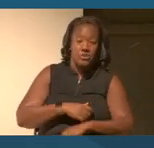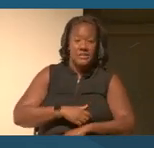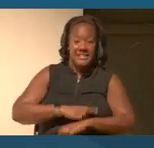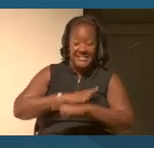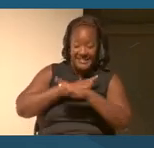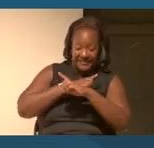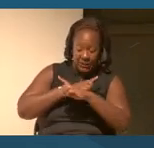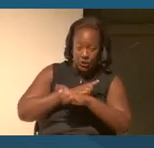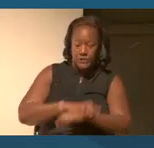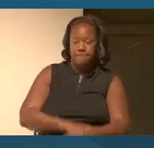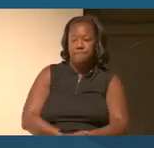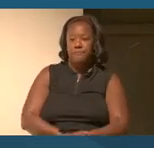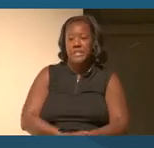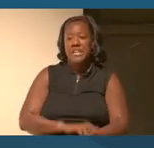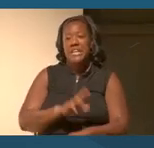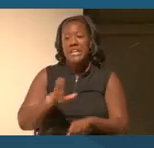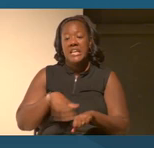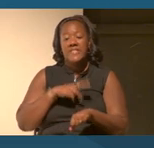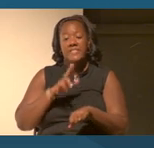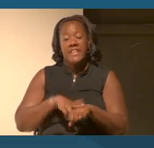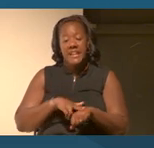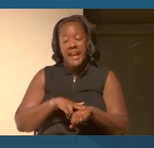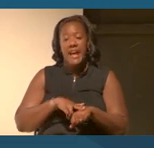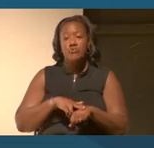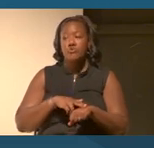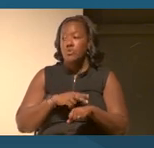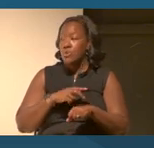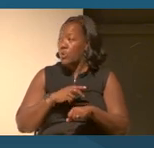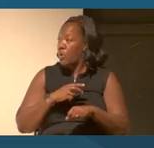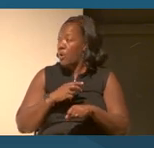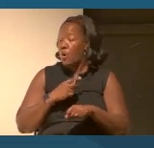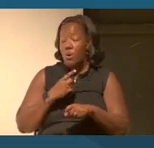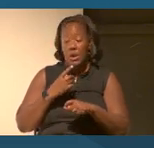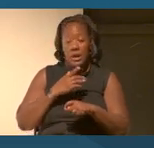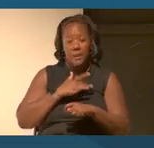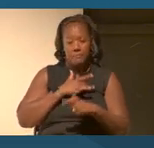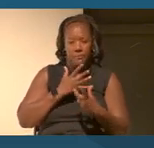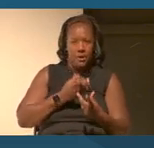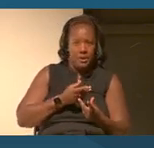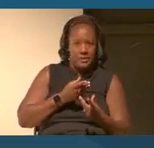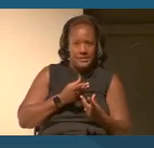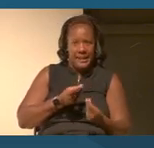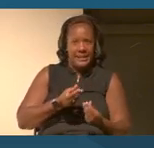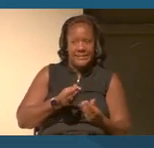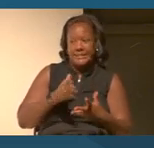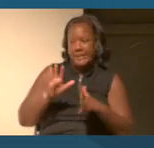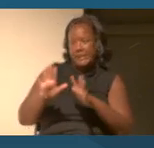The natural, proper timidity and delicacy which belongs to the female sex evidently,